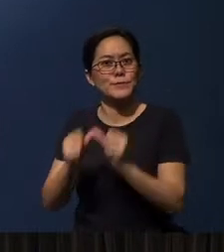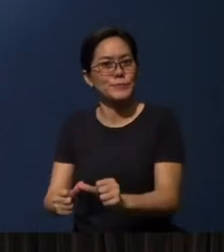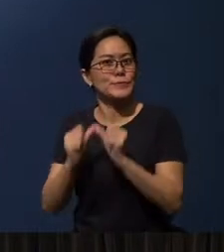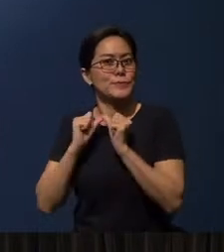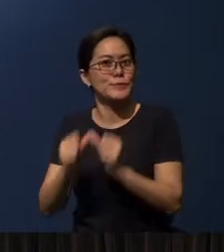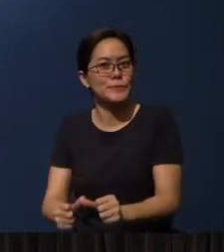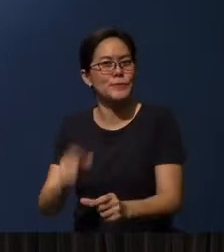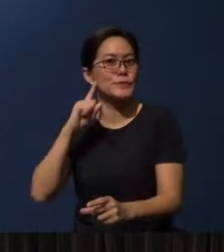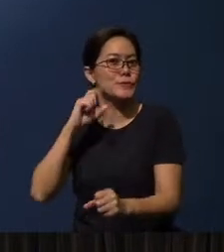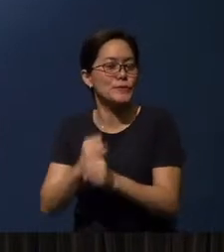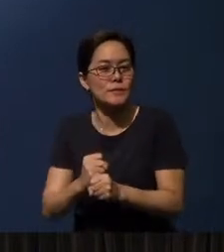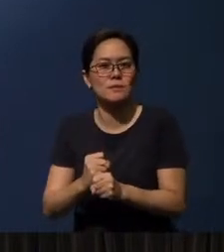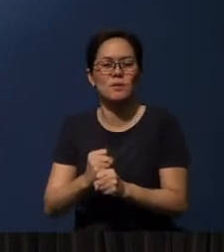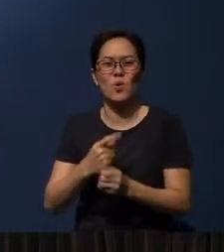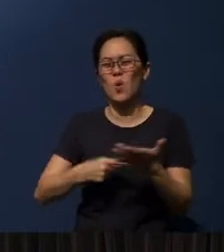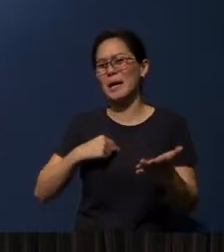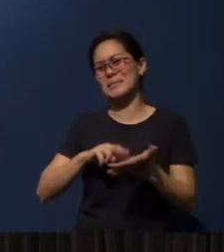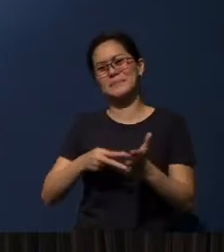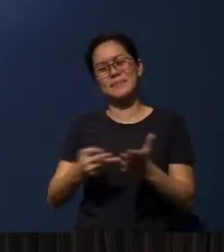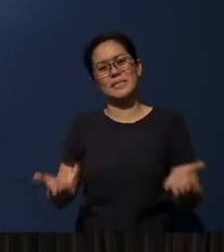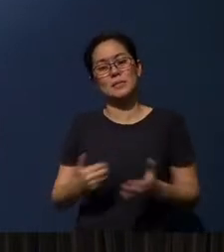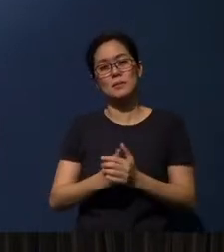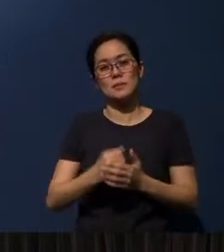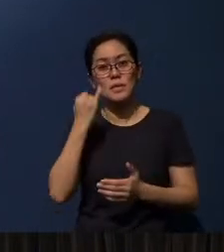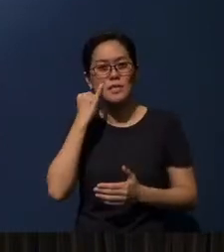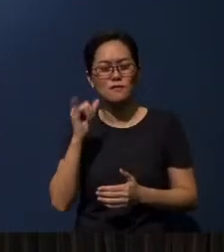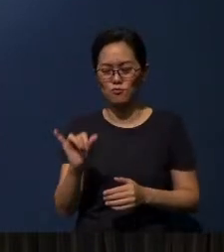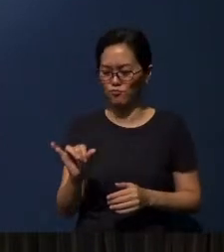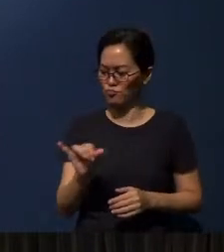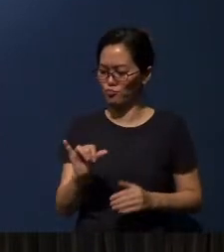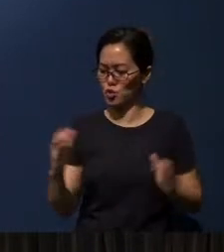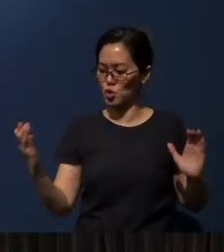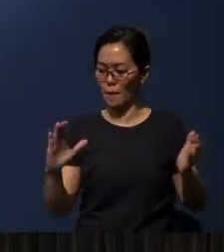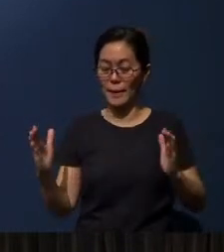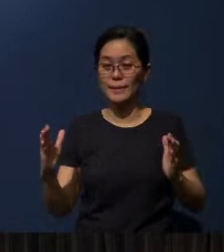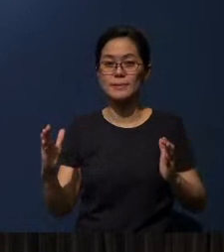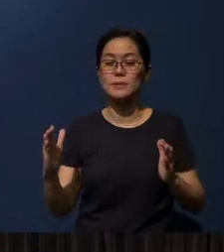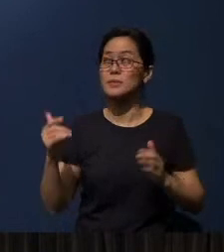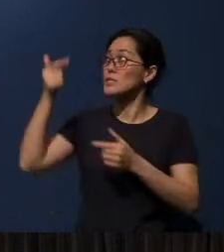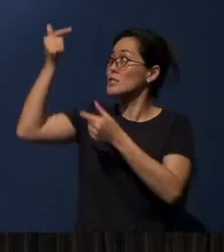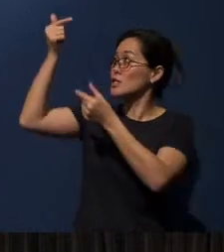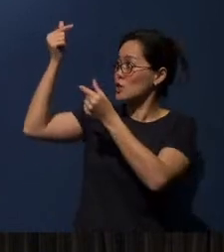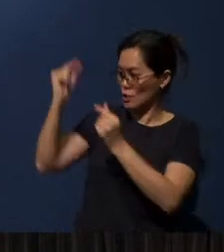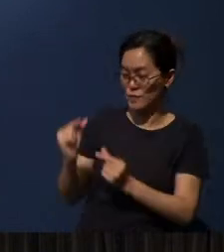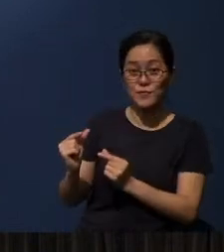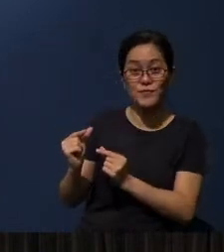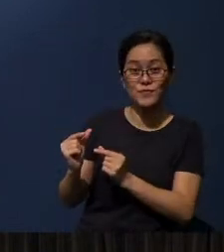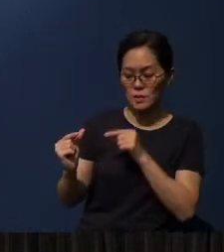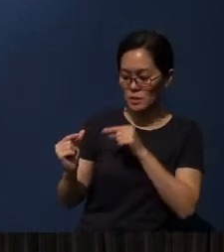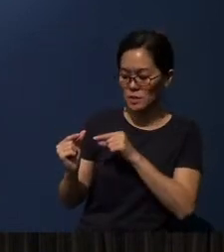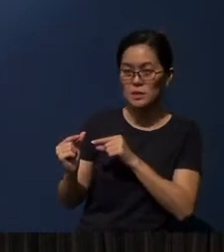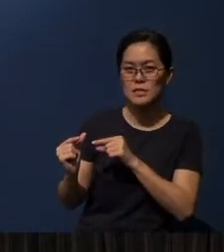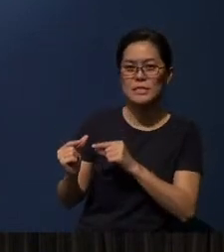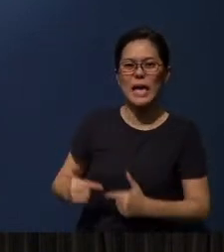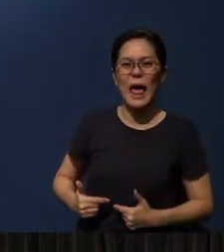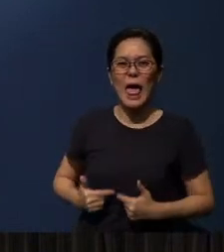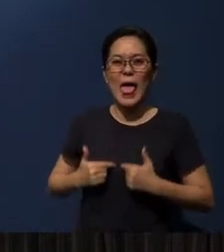Now, what do I mean by this? If you liken faith (to) a gift from God, faith is more like a living thing as a gift